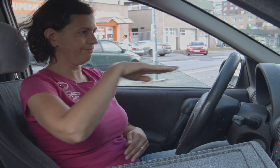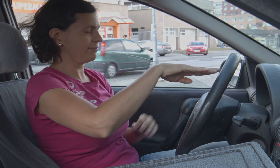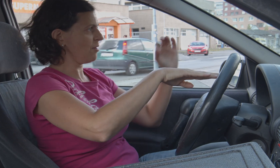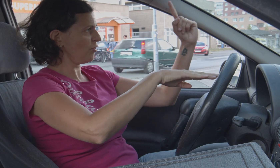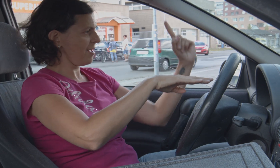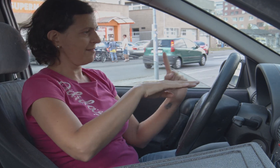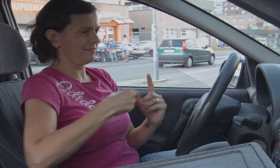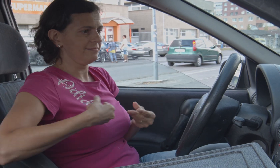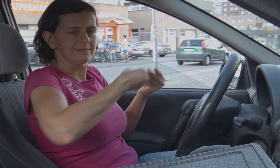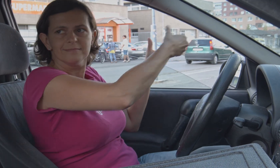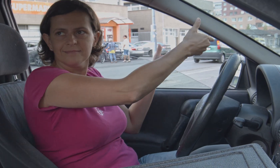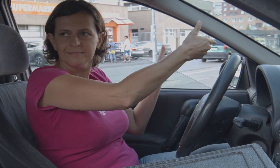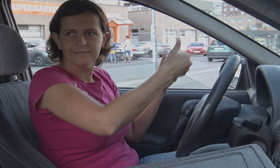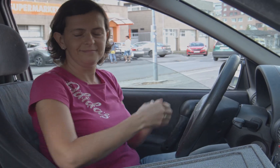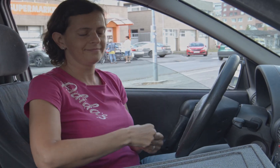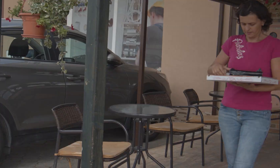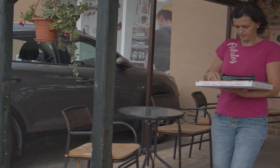I will just arrive at the given address and hand over the pizza to the customer.